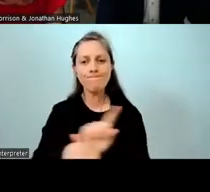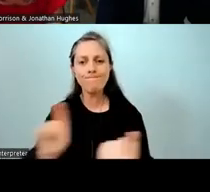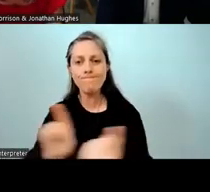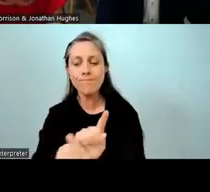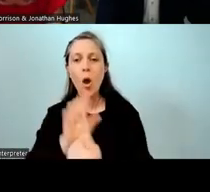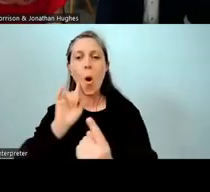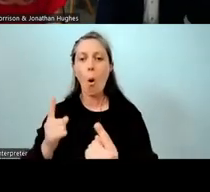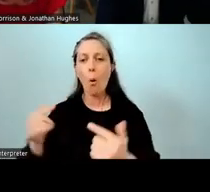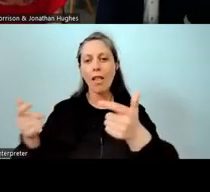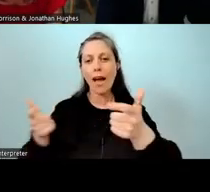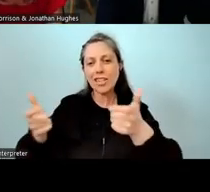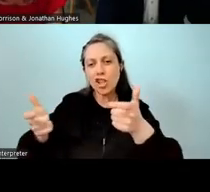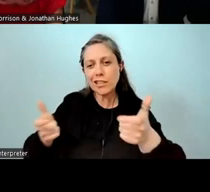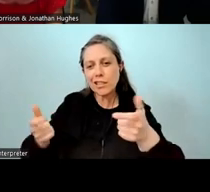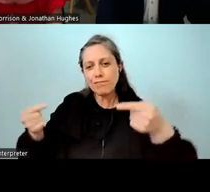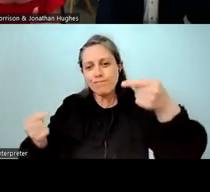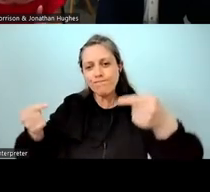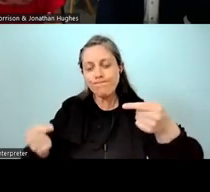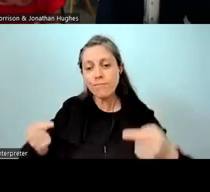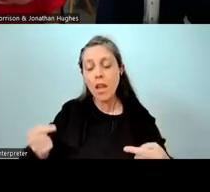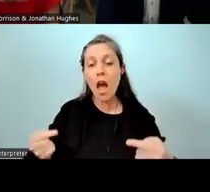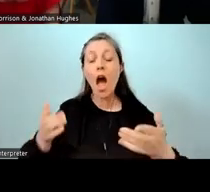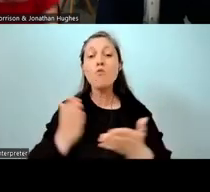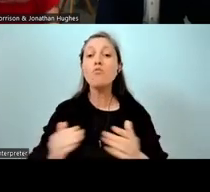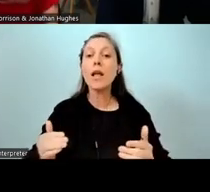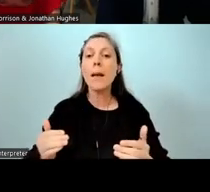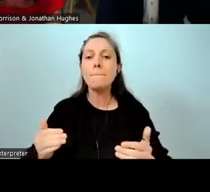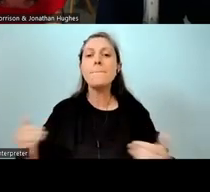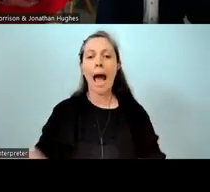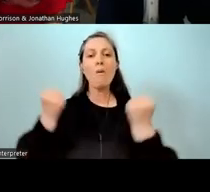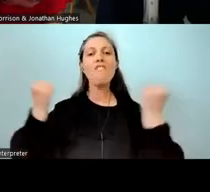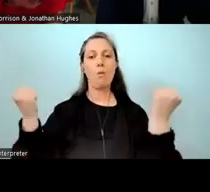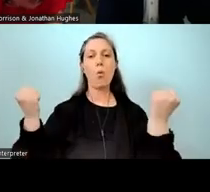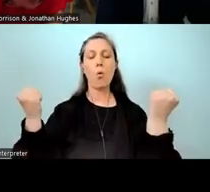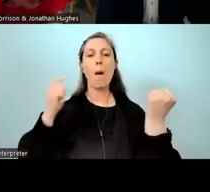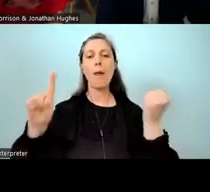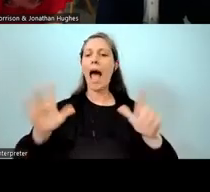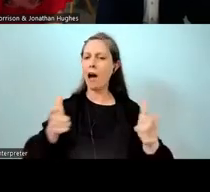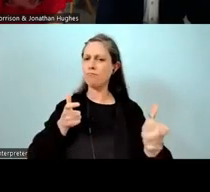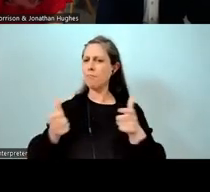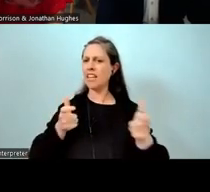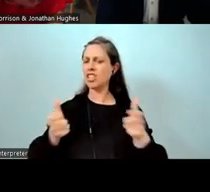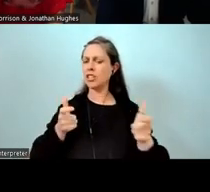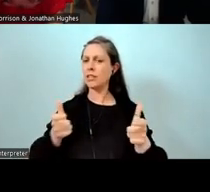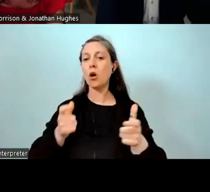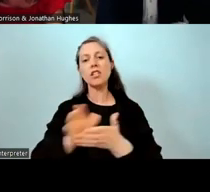I think is is quite powerful. It's just, how do you manage that? And as you've said, it takes some innovation,